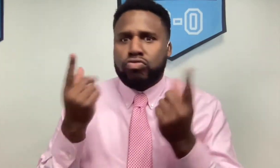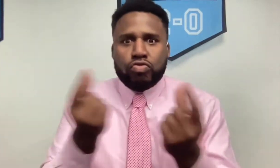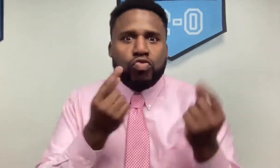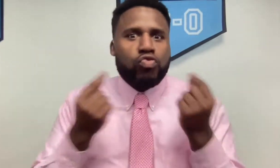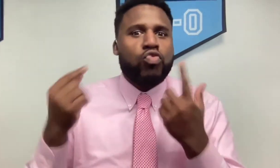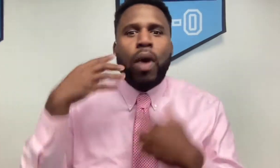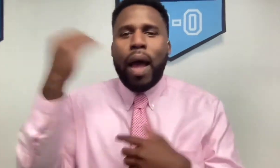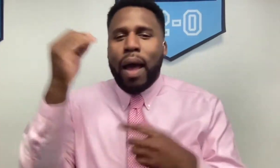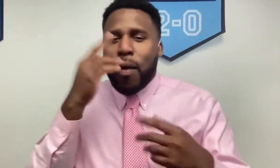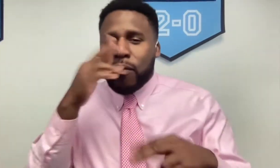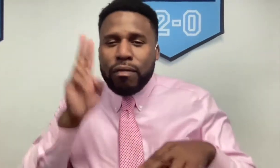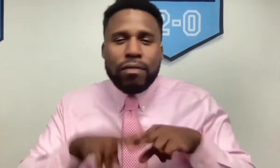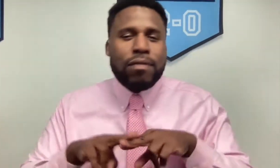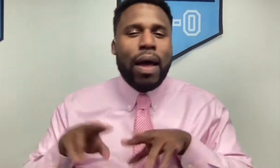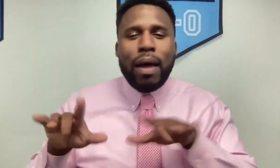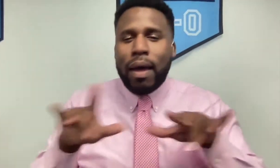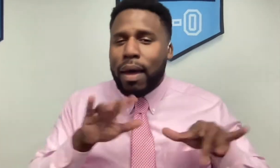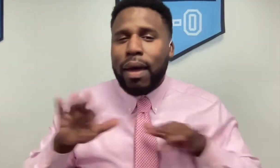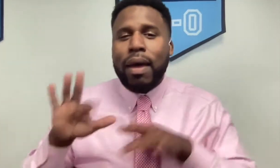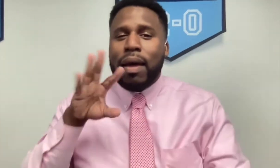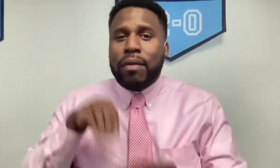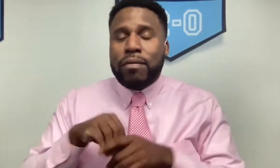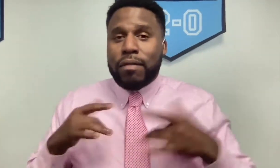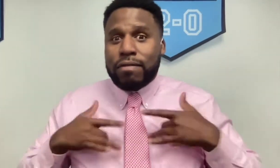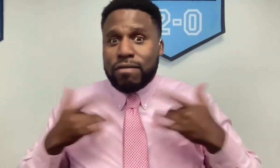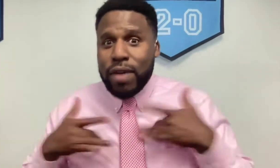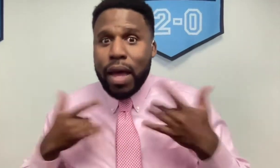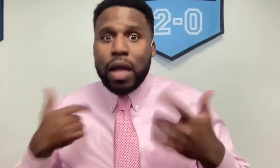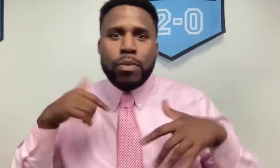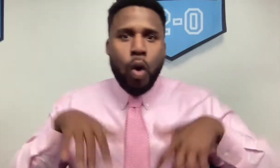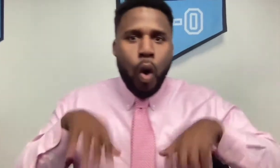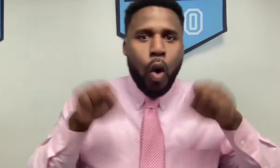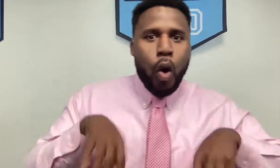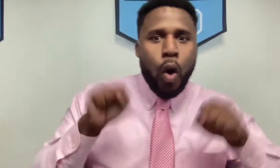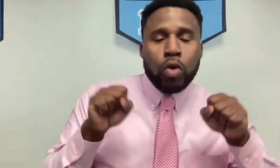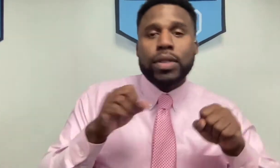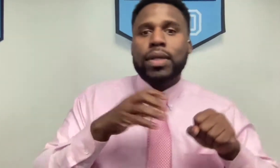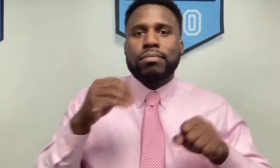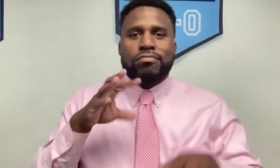I had fun working on organizing and hosting events,